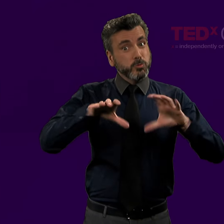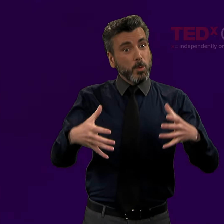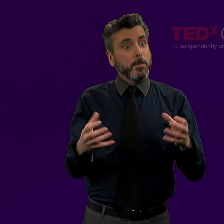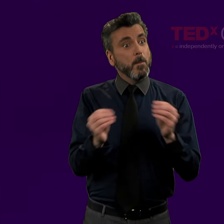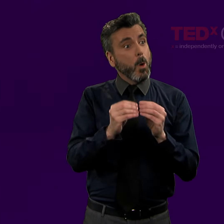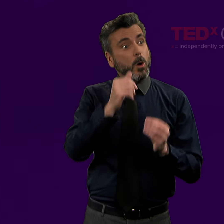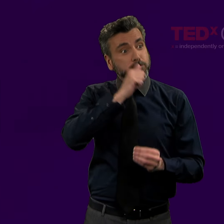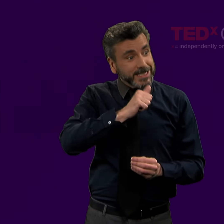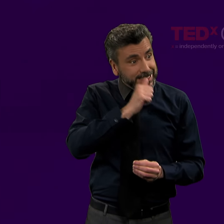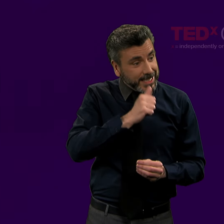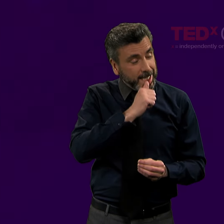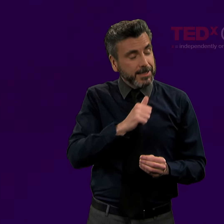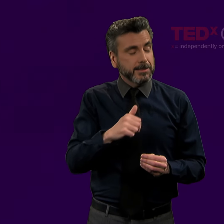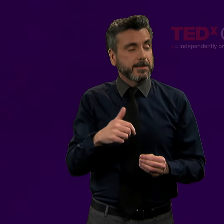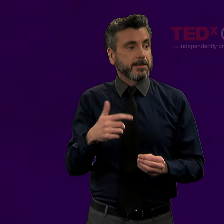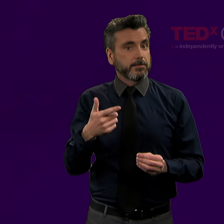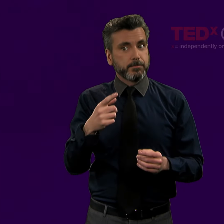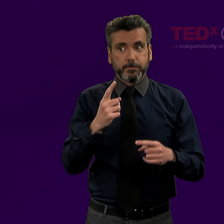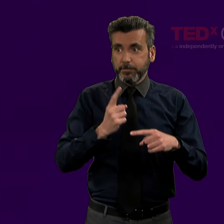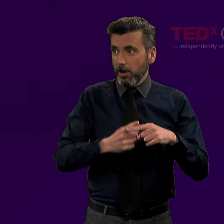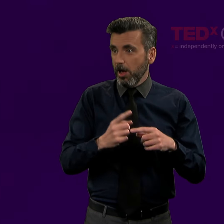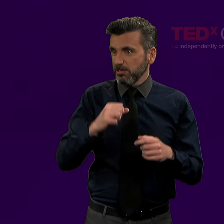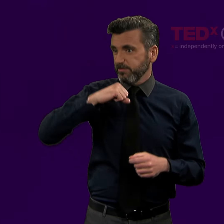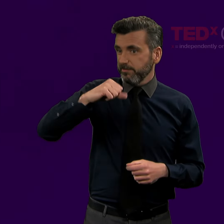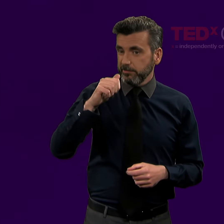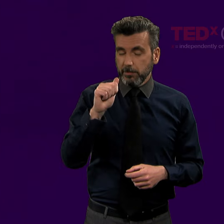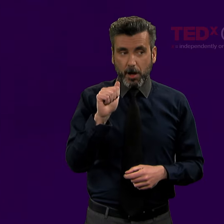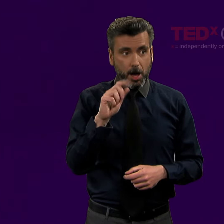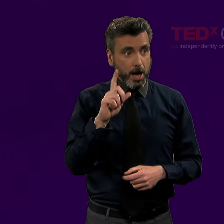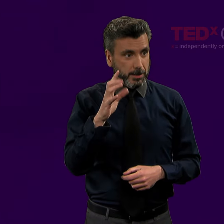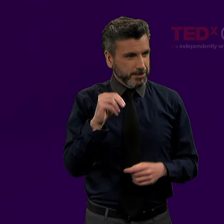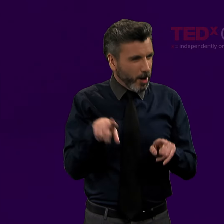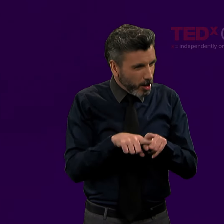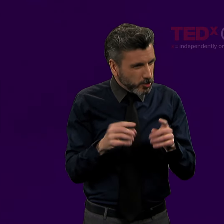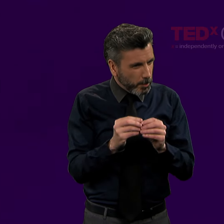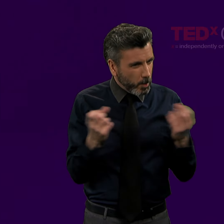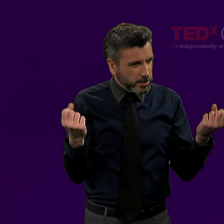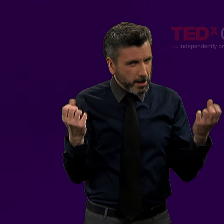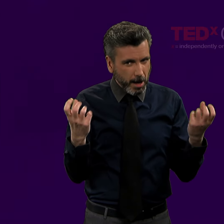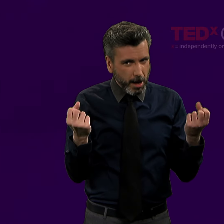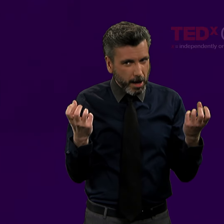Those who had stronger levels of [resilience and resisted audism] also had better signing skills.